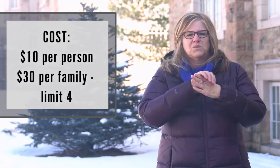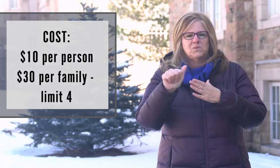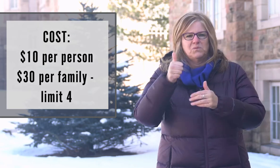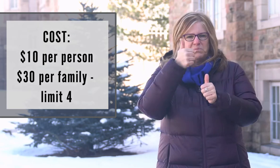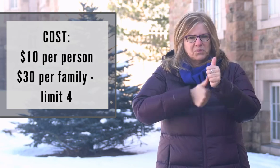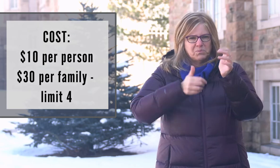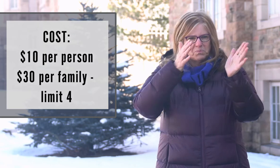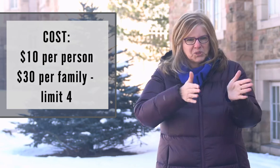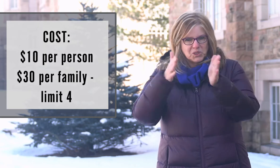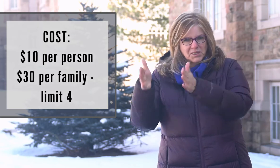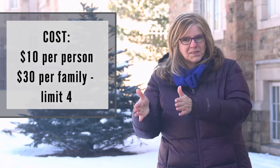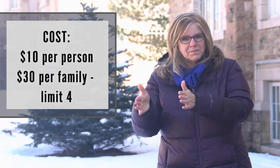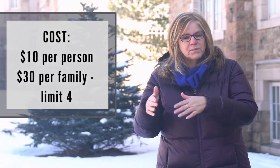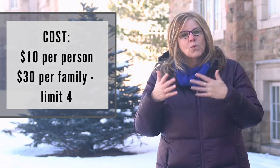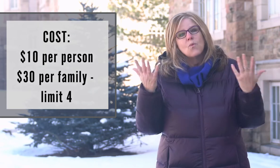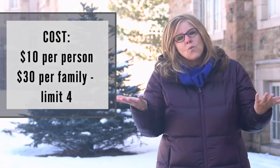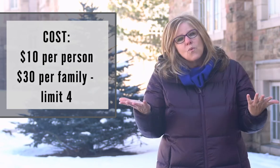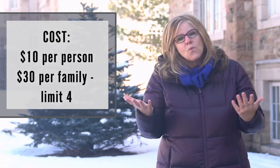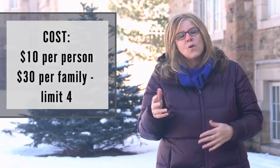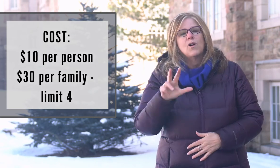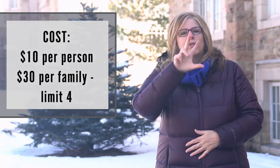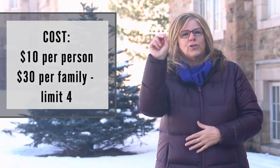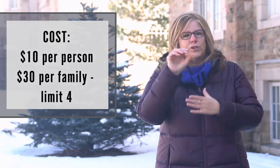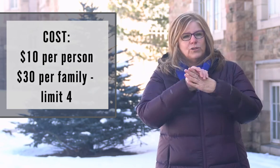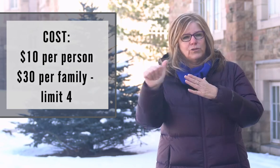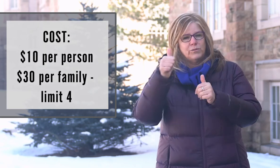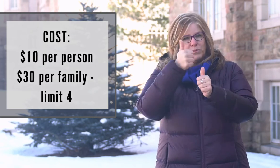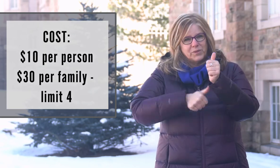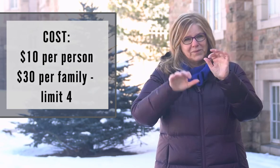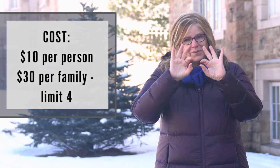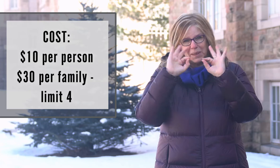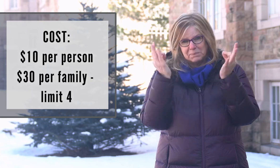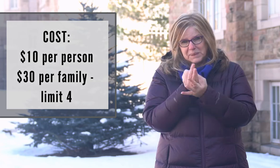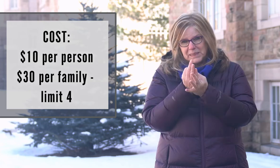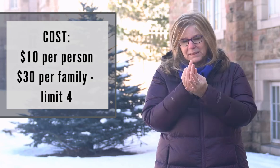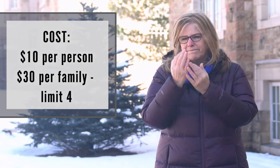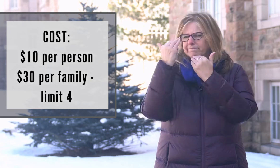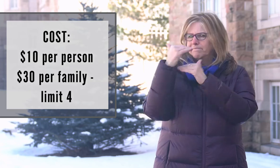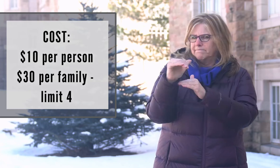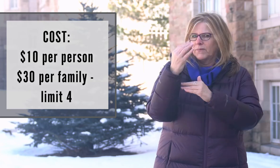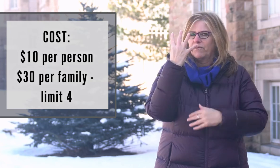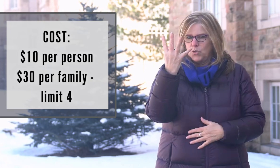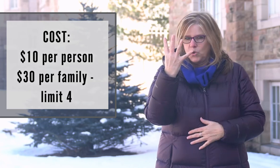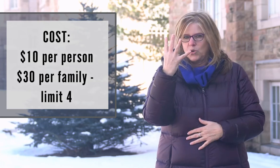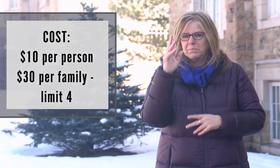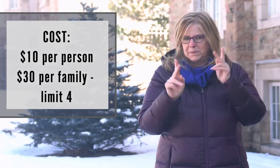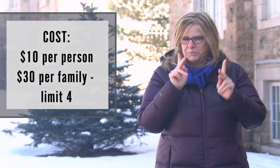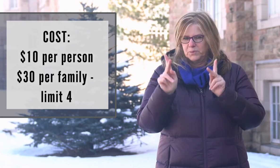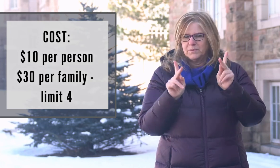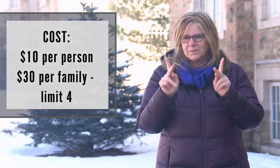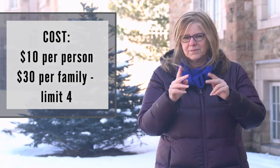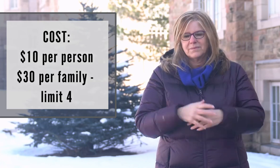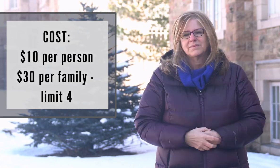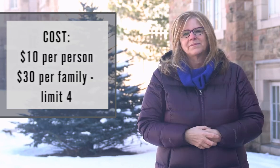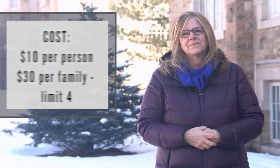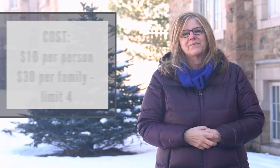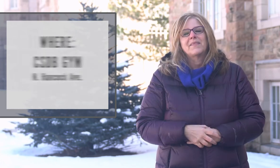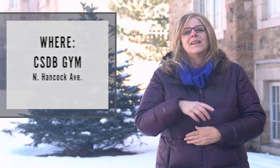The cost is $10 per person or $30 for a family up to four people.